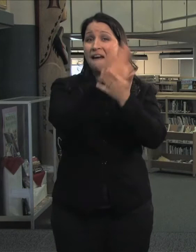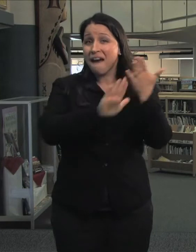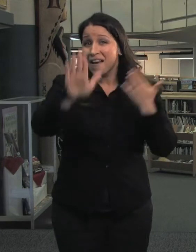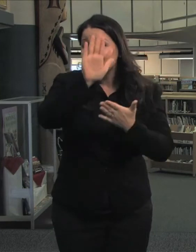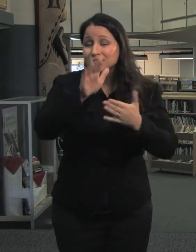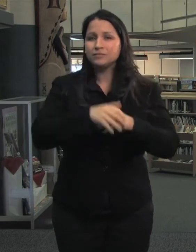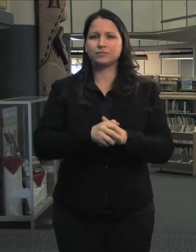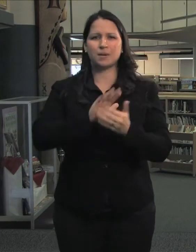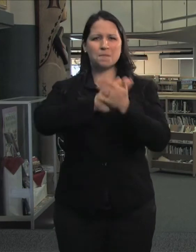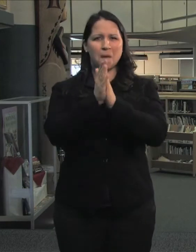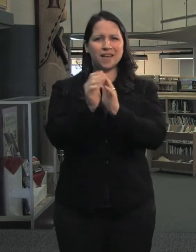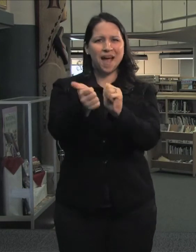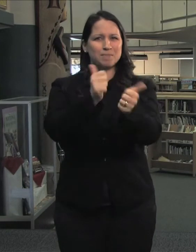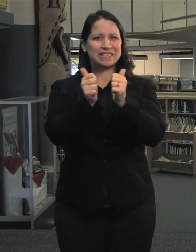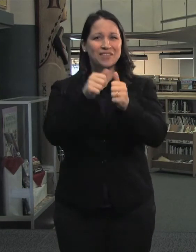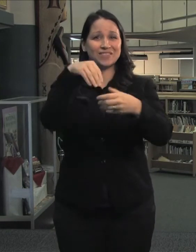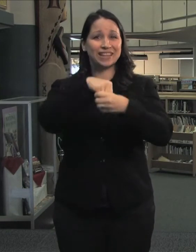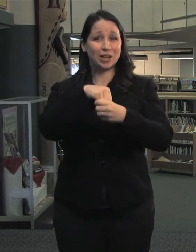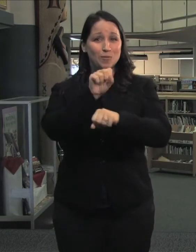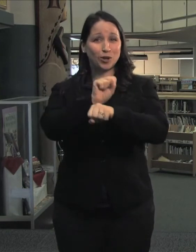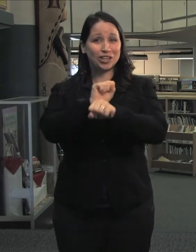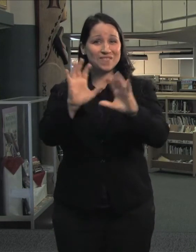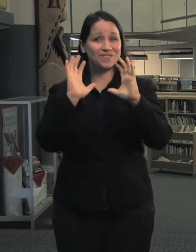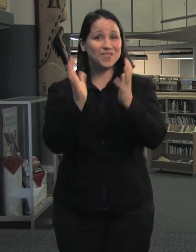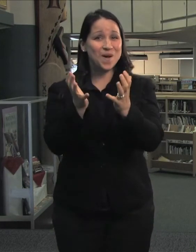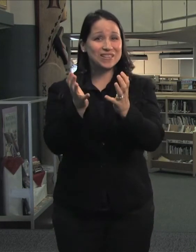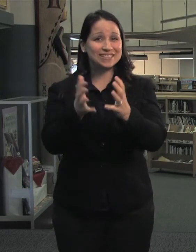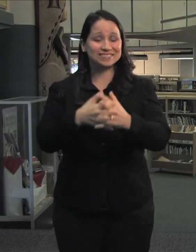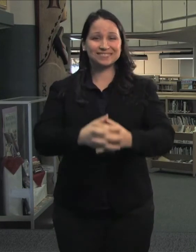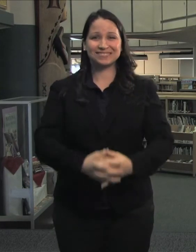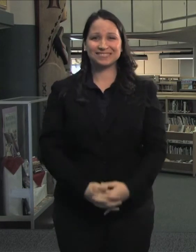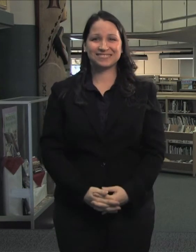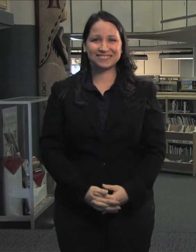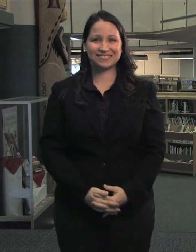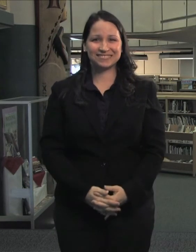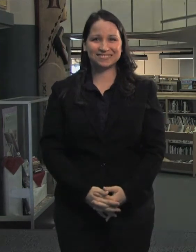education programs and be competitive in the workforce.